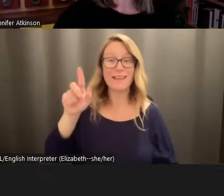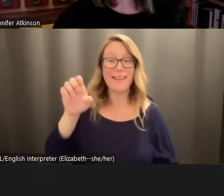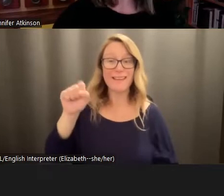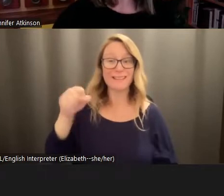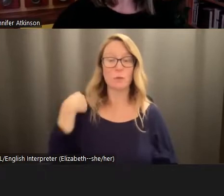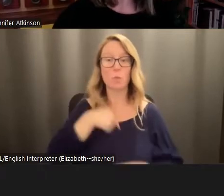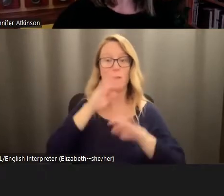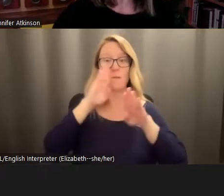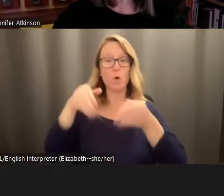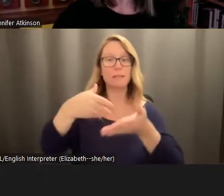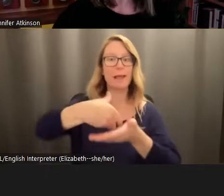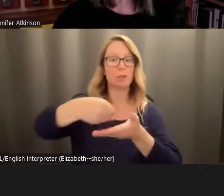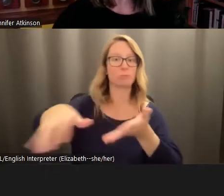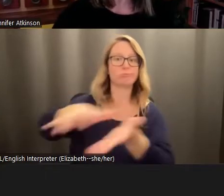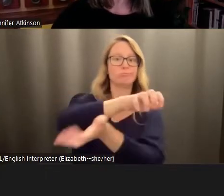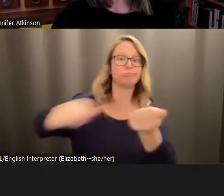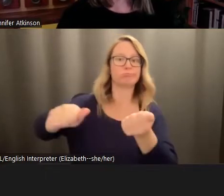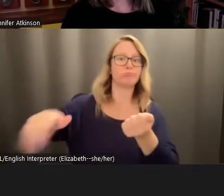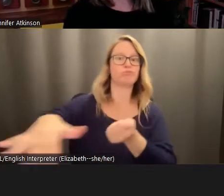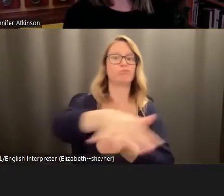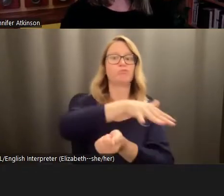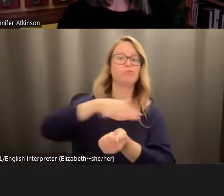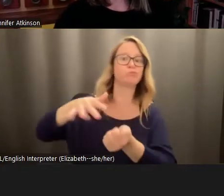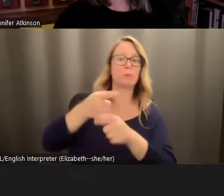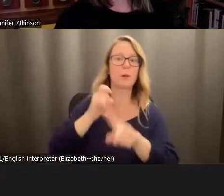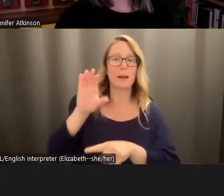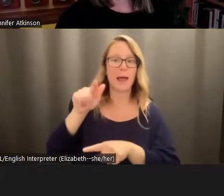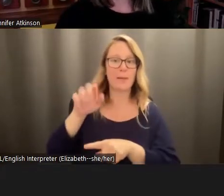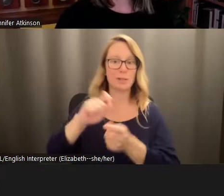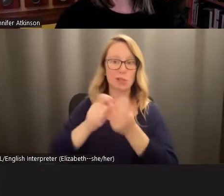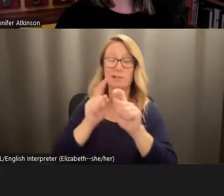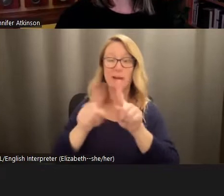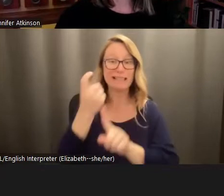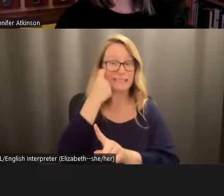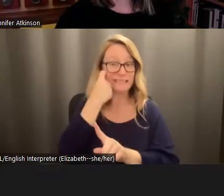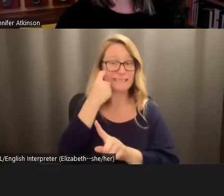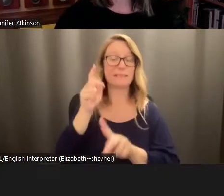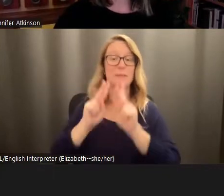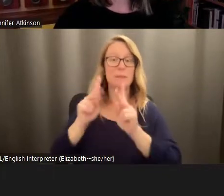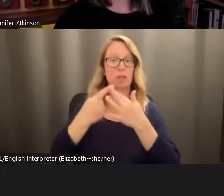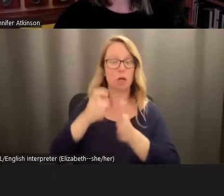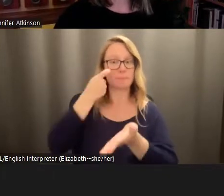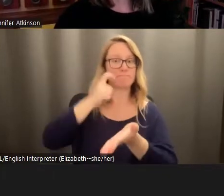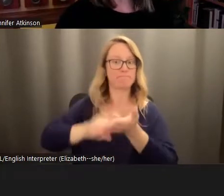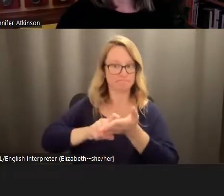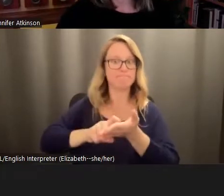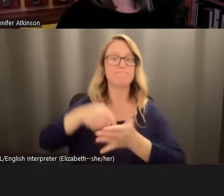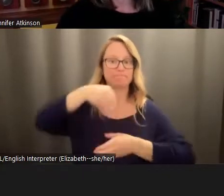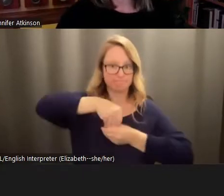external damage of climate change. And only recently are people starting to acknowledge the landscape of internal damage